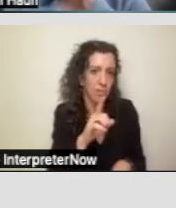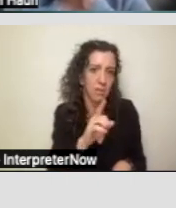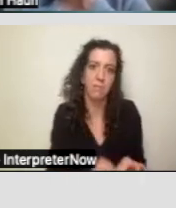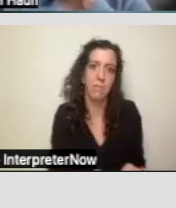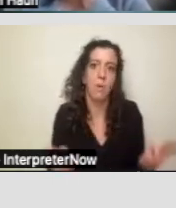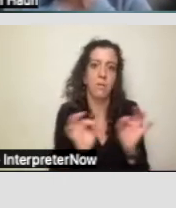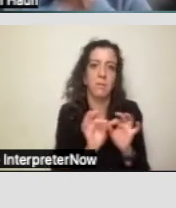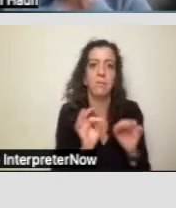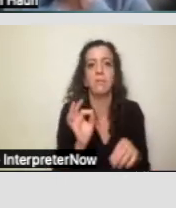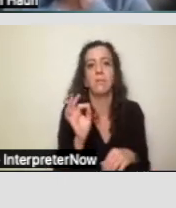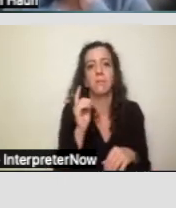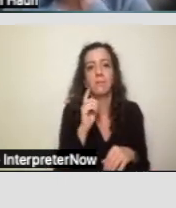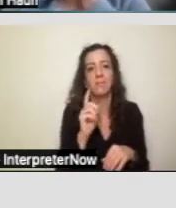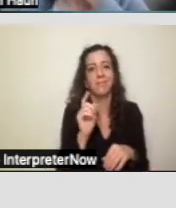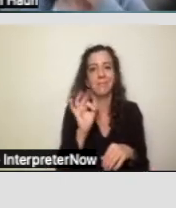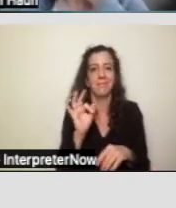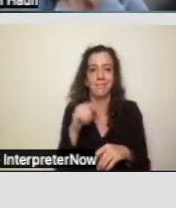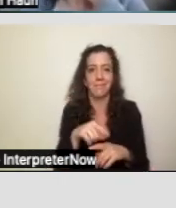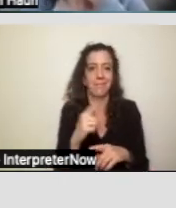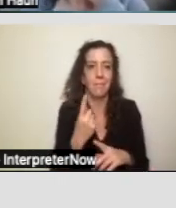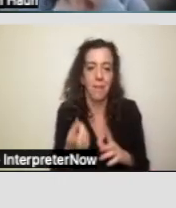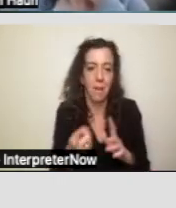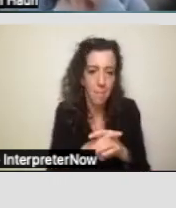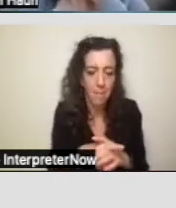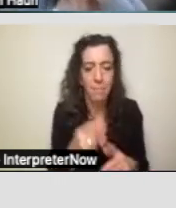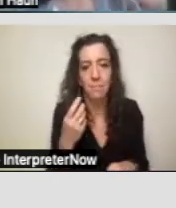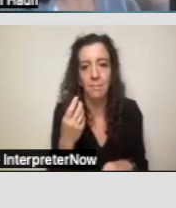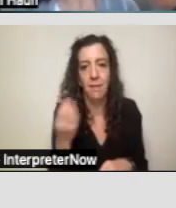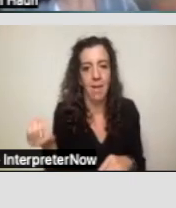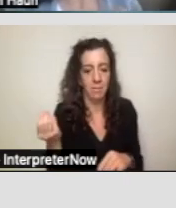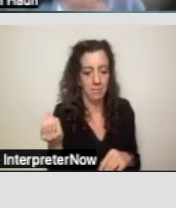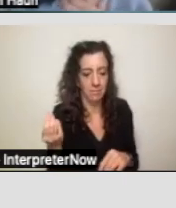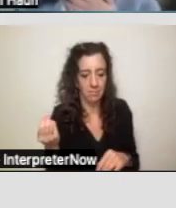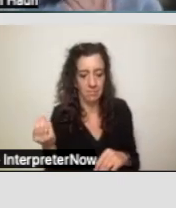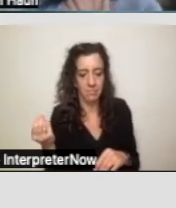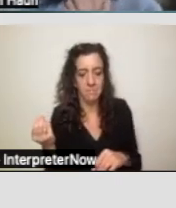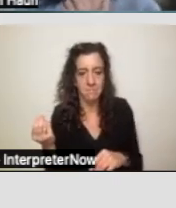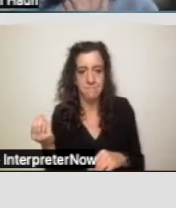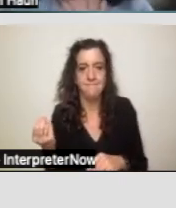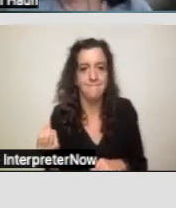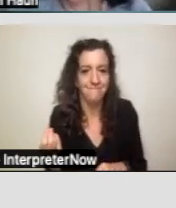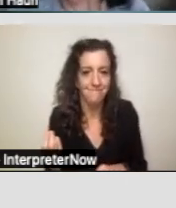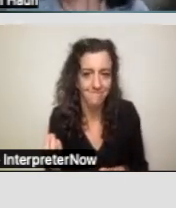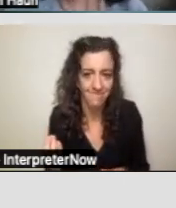case something comes up and if there's often... if there is... often things can change on a dime